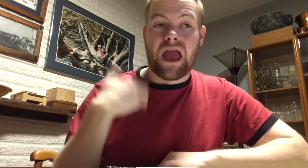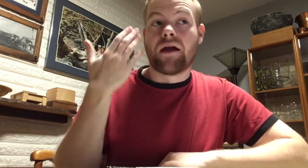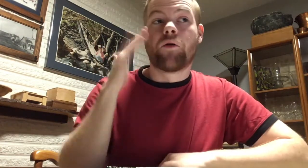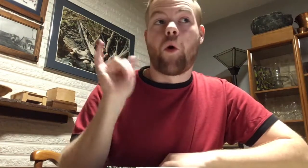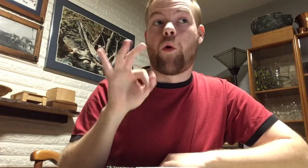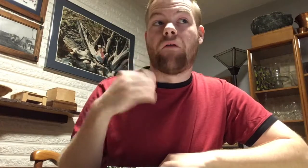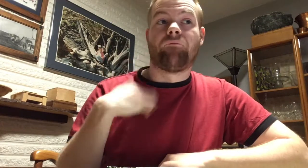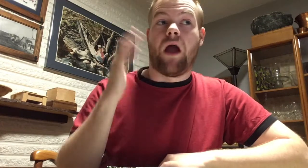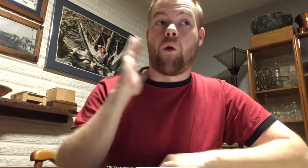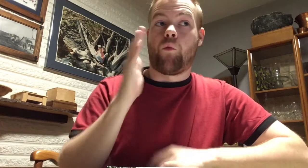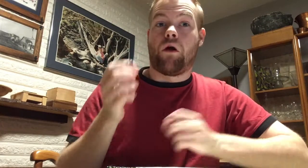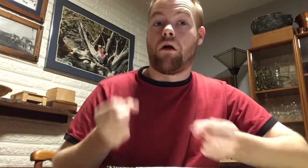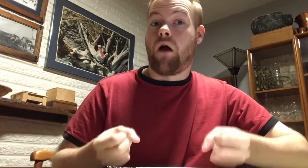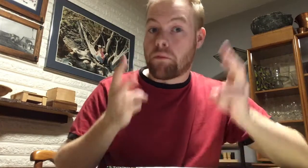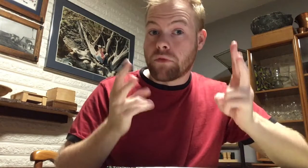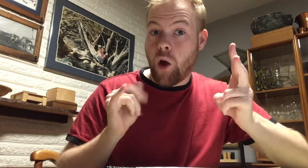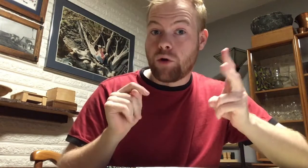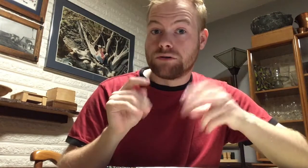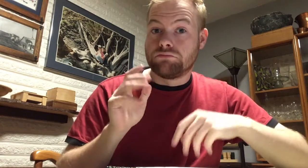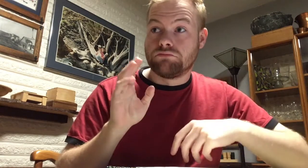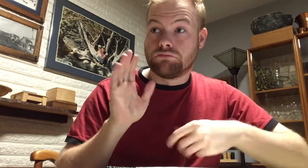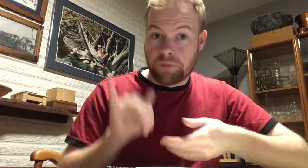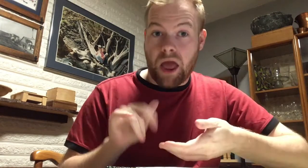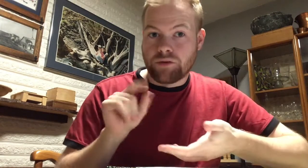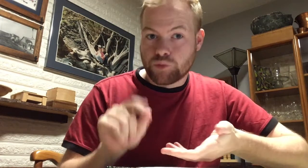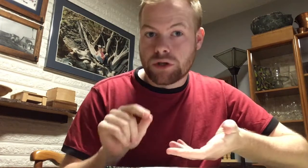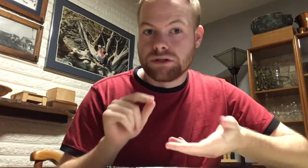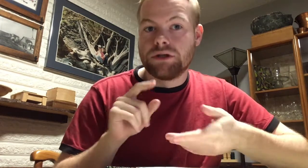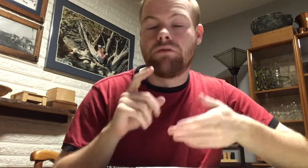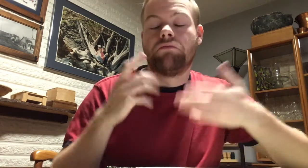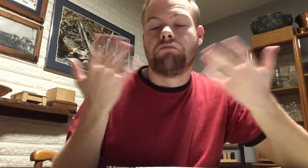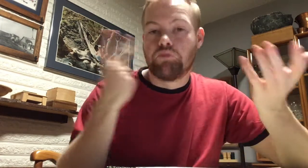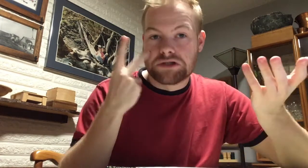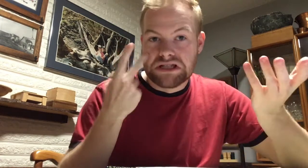I don’t know if I will upload it by the 20th. We’ll see.